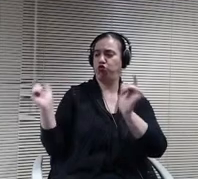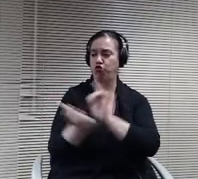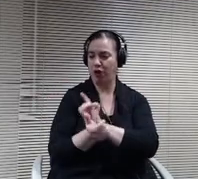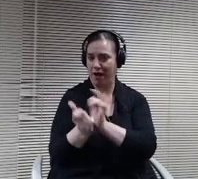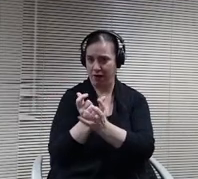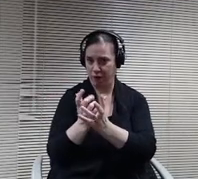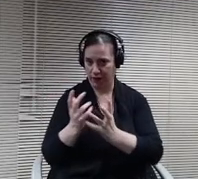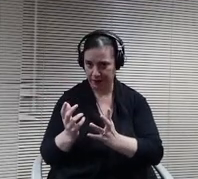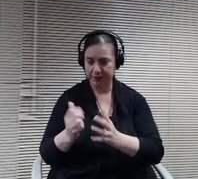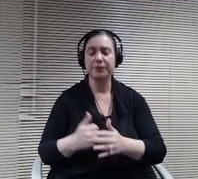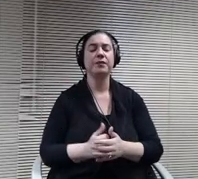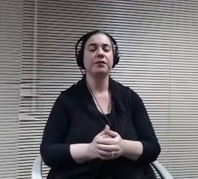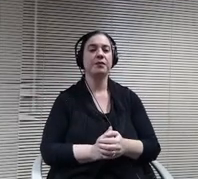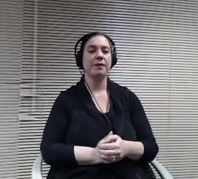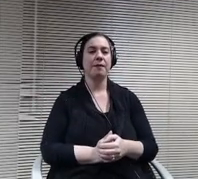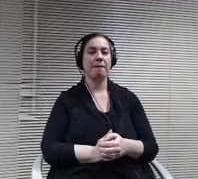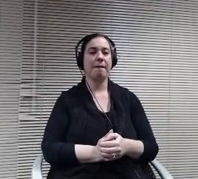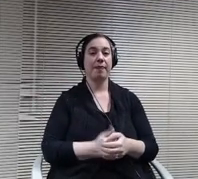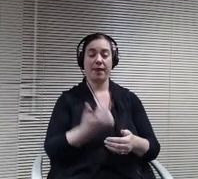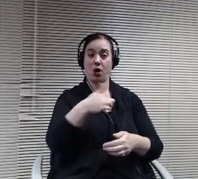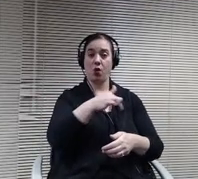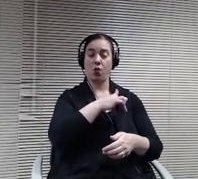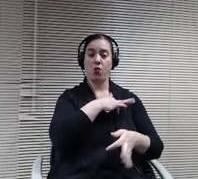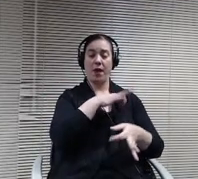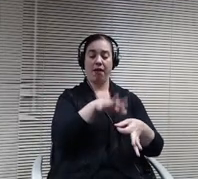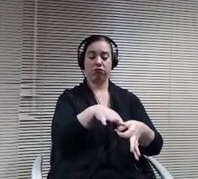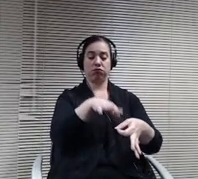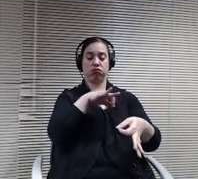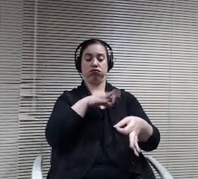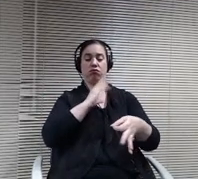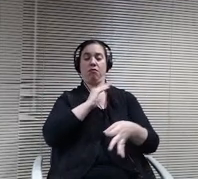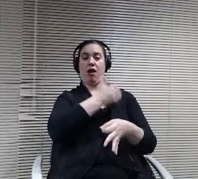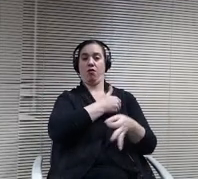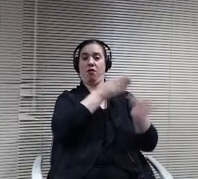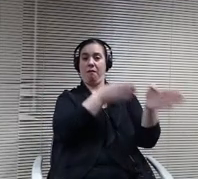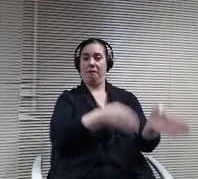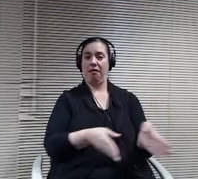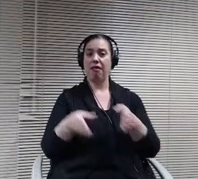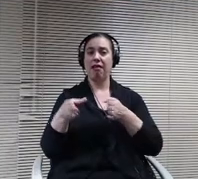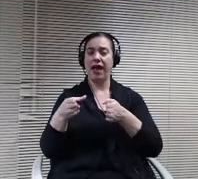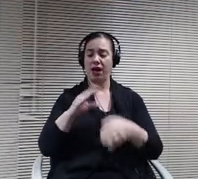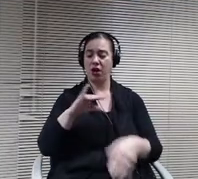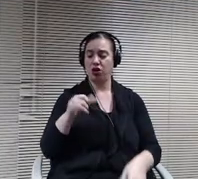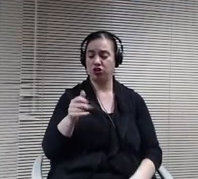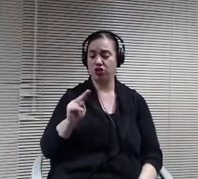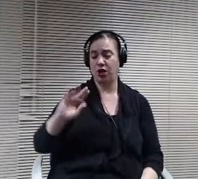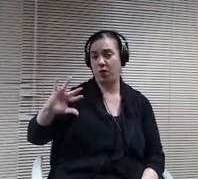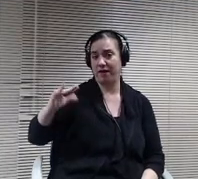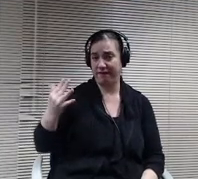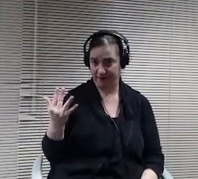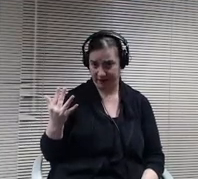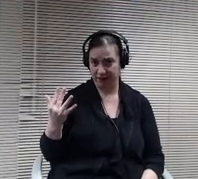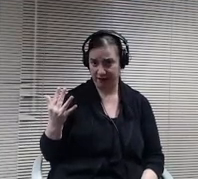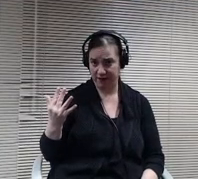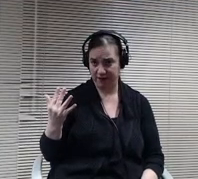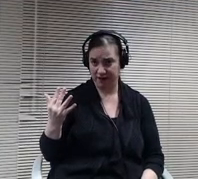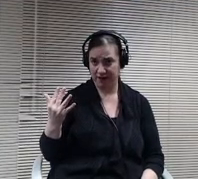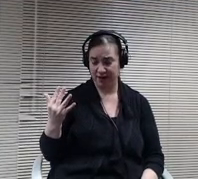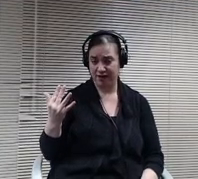in our plan from. January 5th, essentially the end of the winter break.